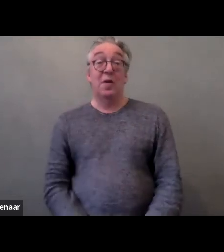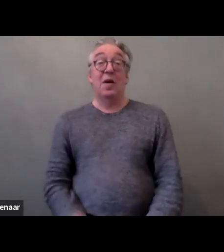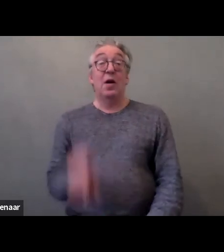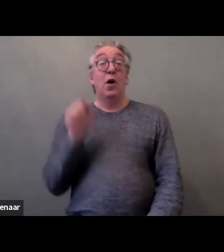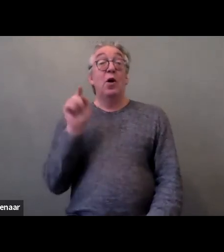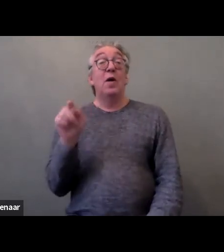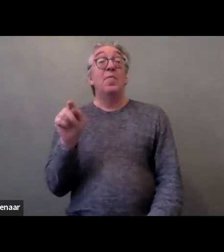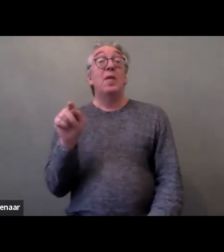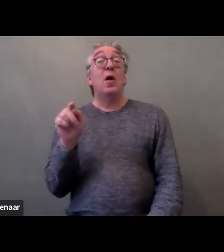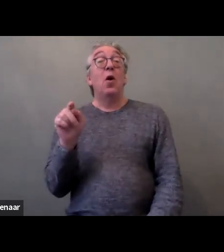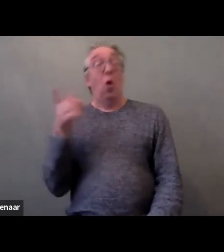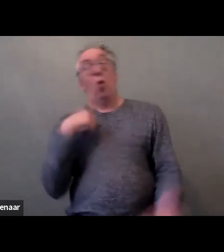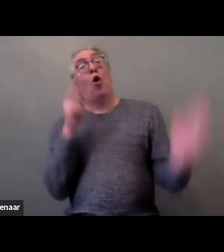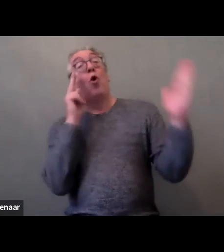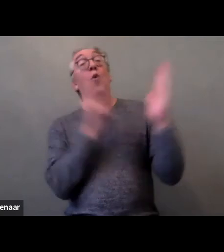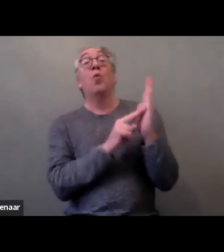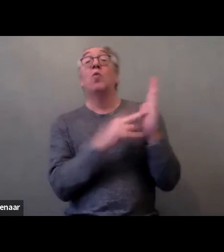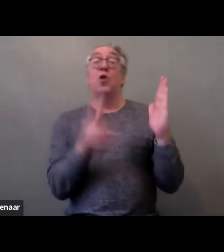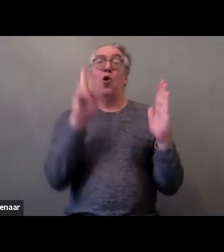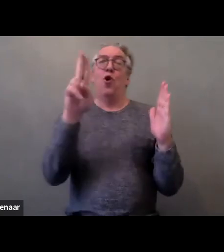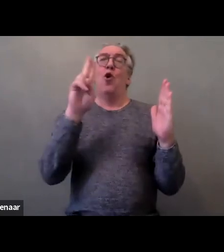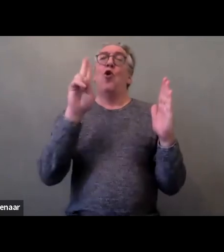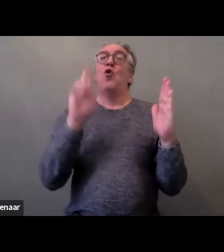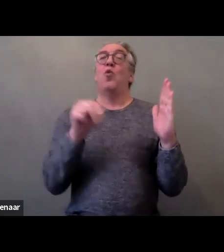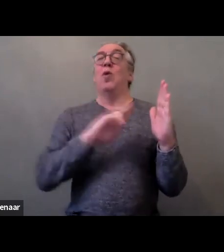the Convention on the Rights of Persons with disabilities (CRPD)